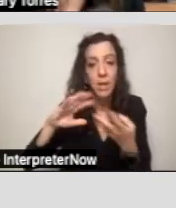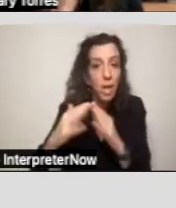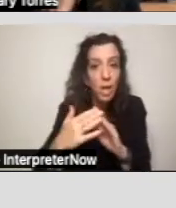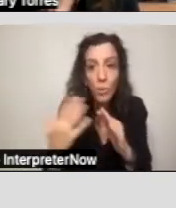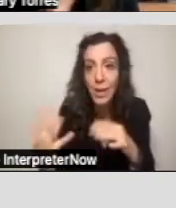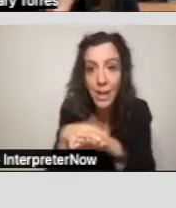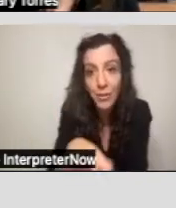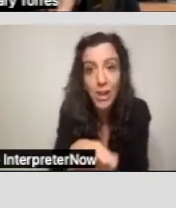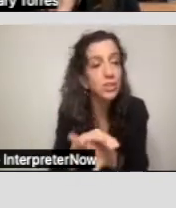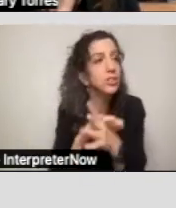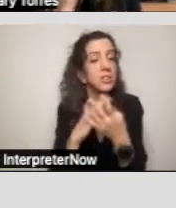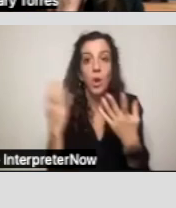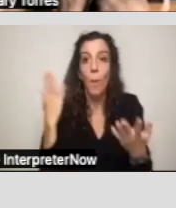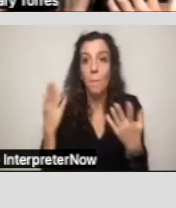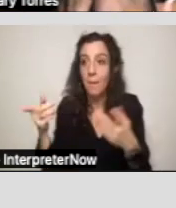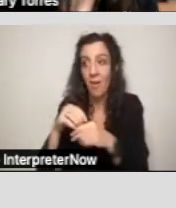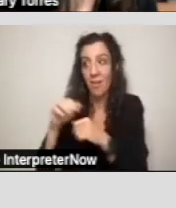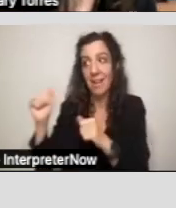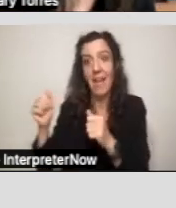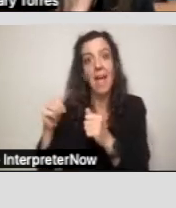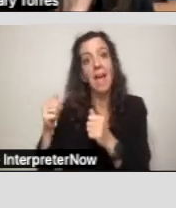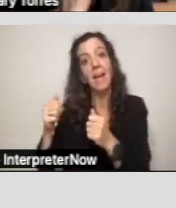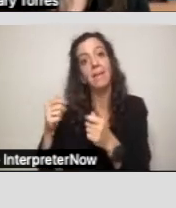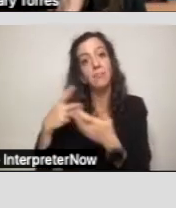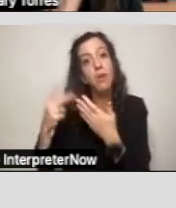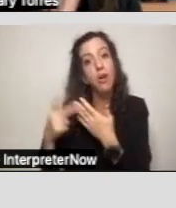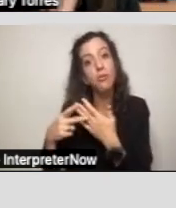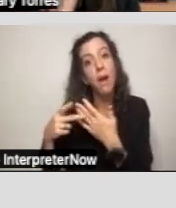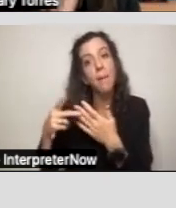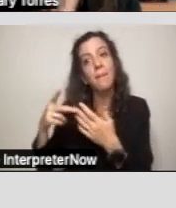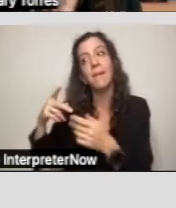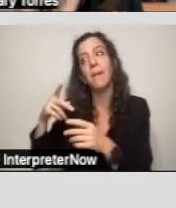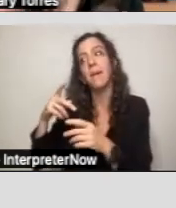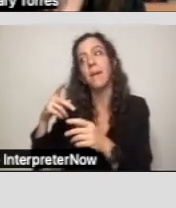Maybe they're in a facility right now and they would like to live independently in their